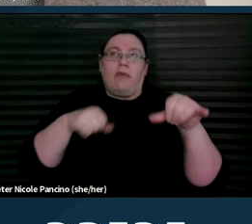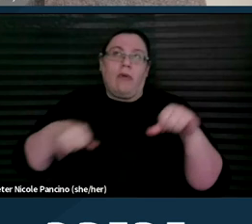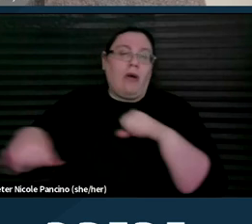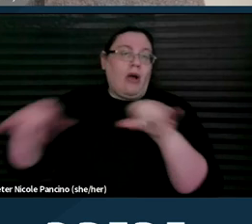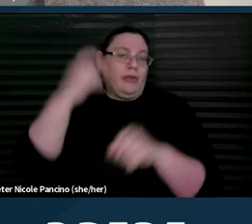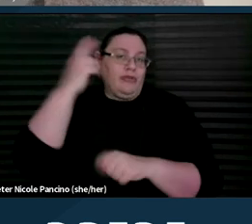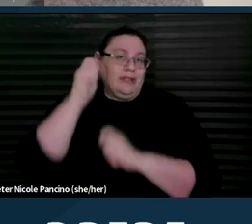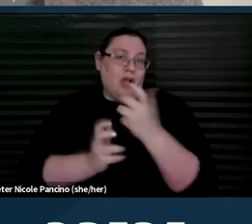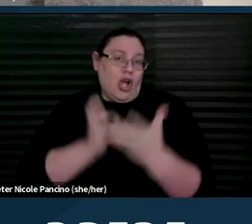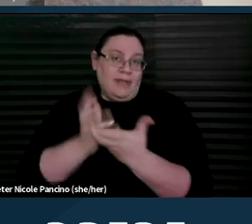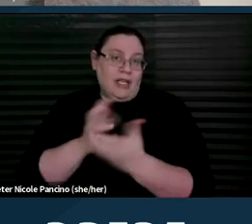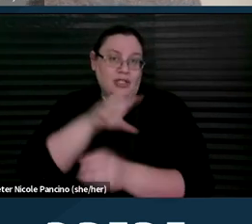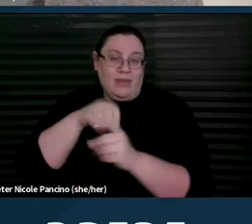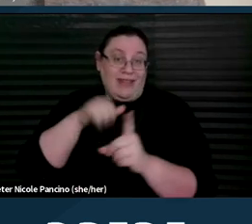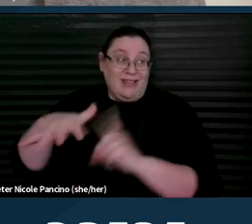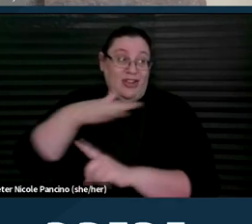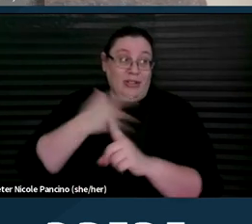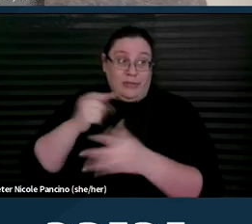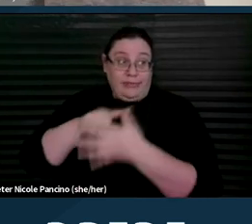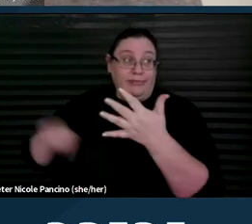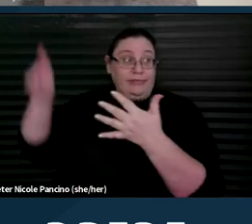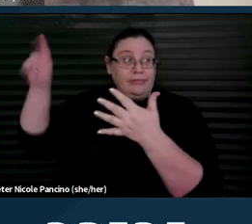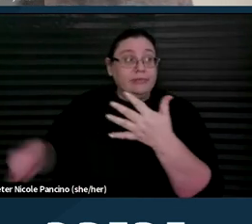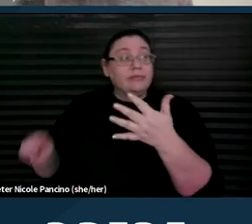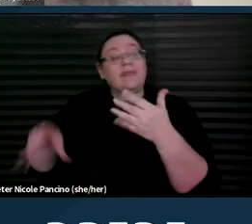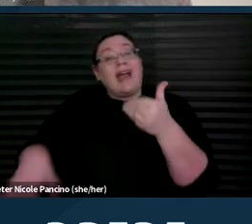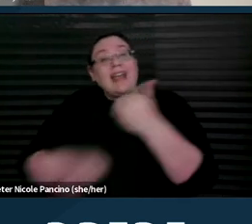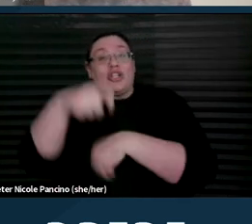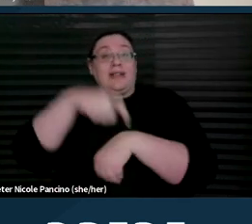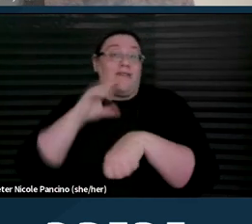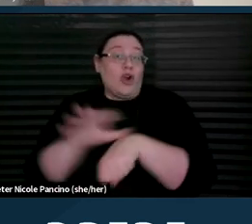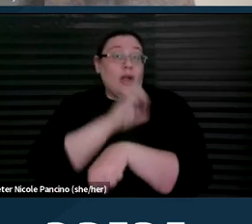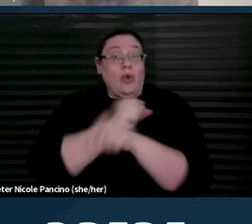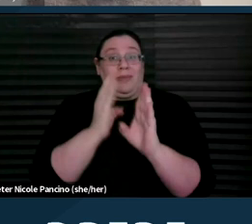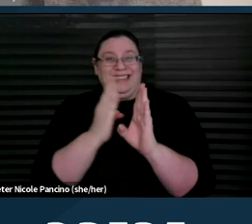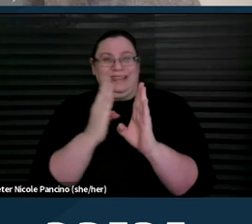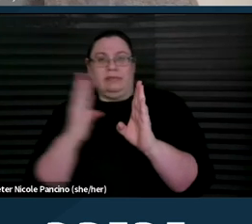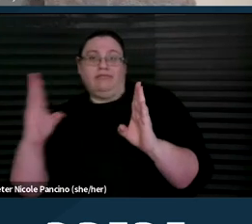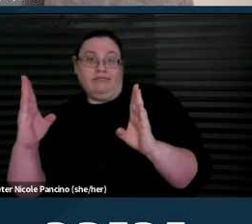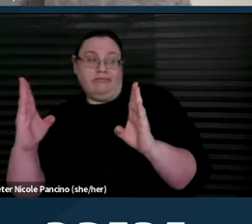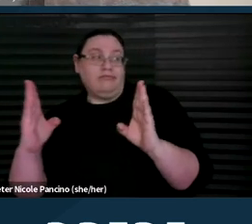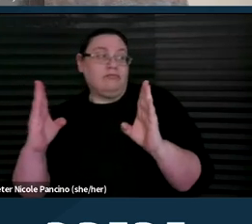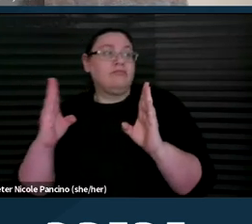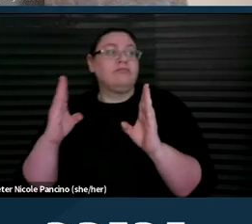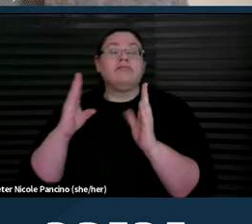in this context are reserving additional time for an appointment. This can allow time